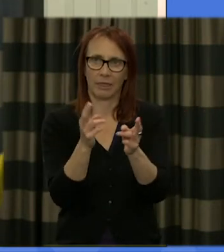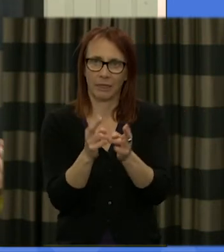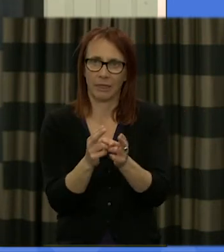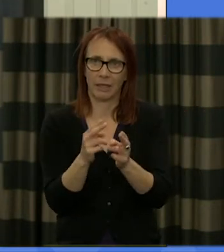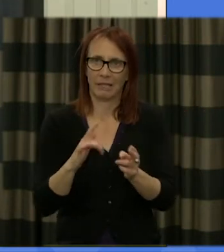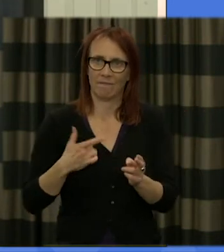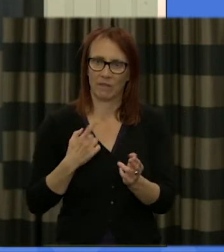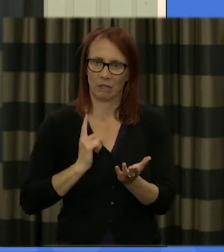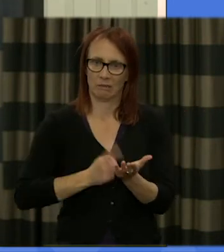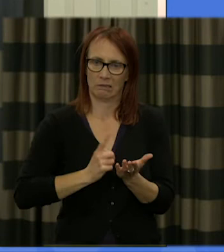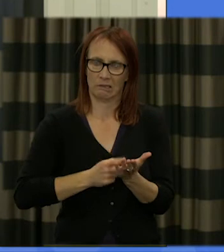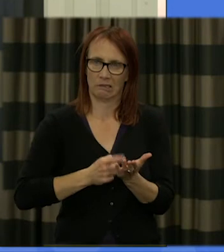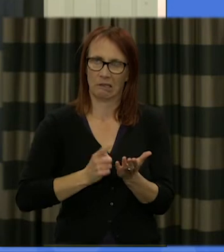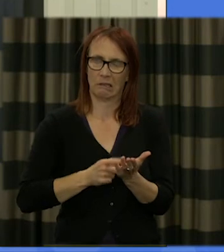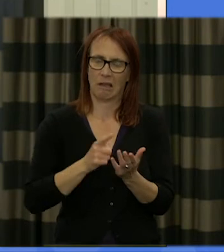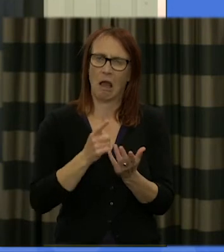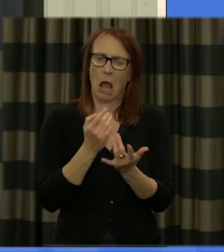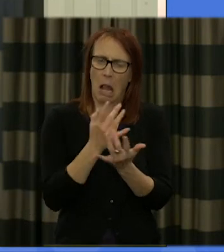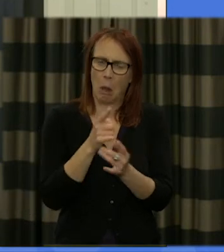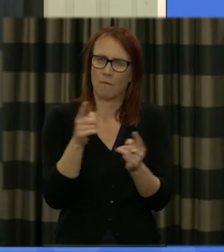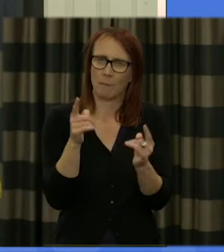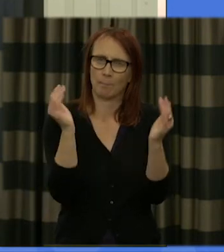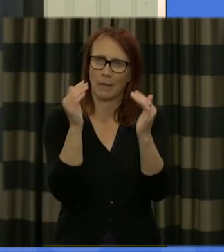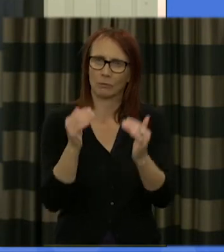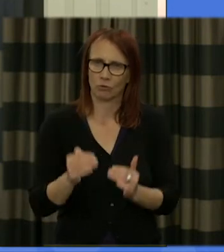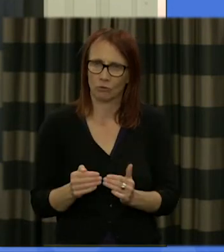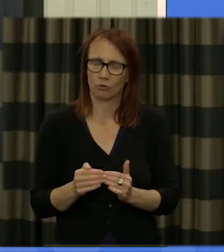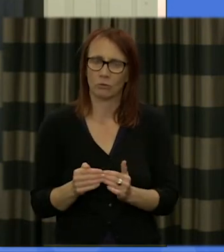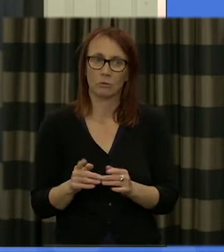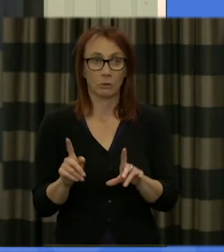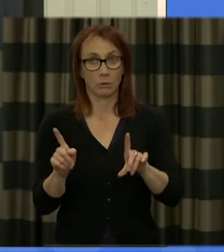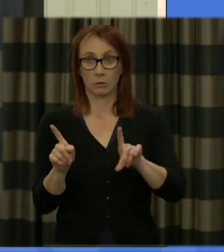individual aspirations for the country and then also reflect reflected quite